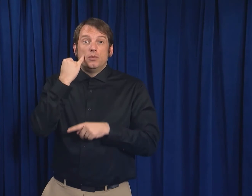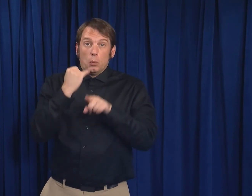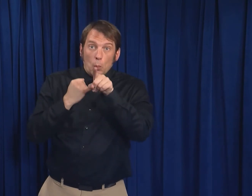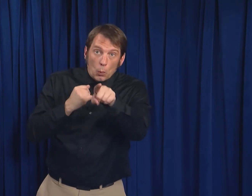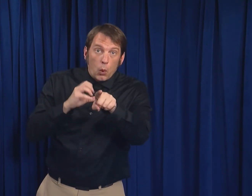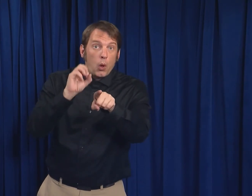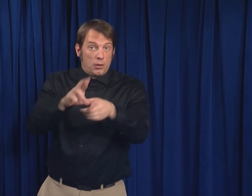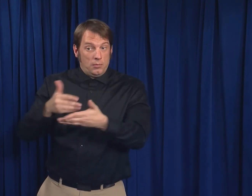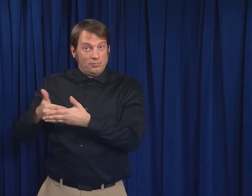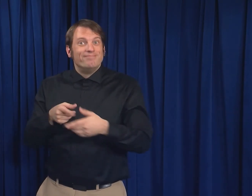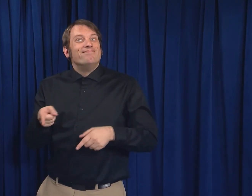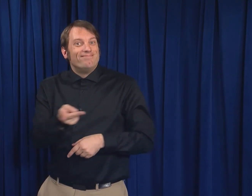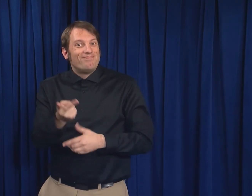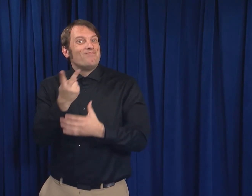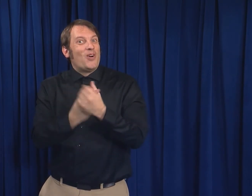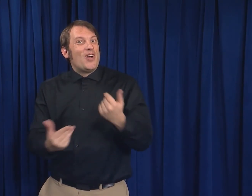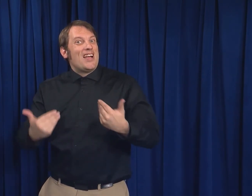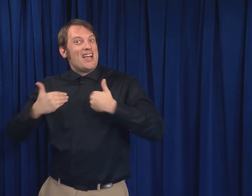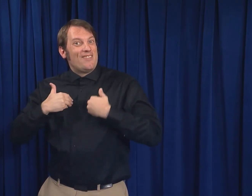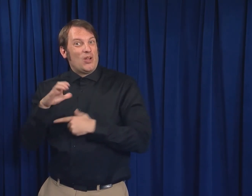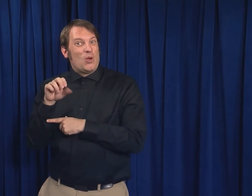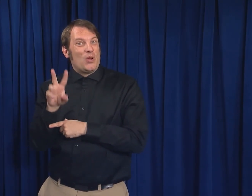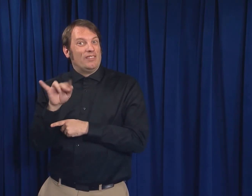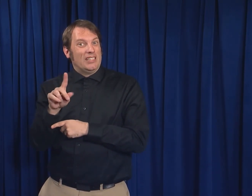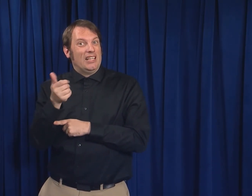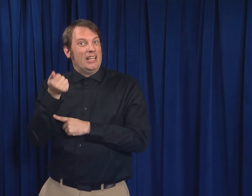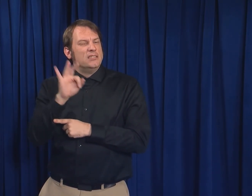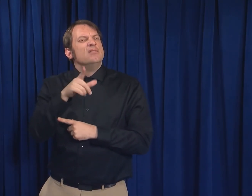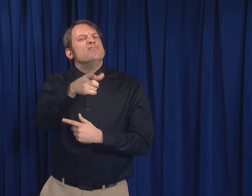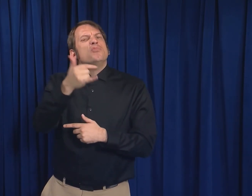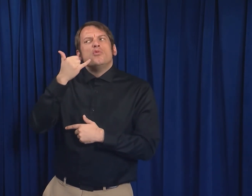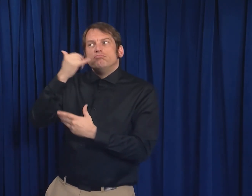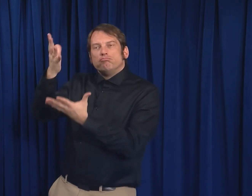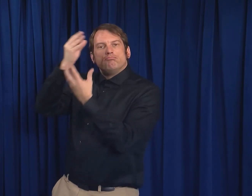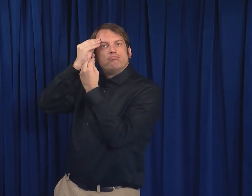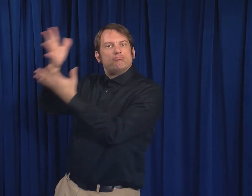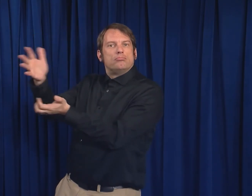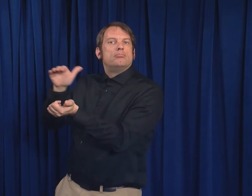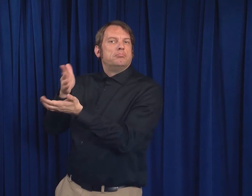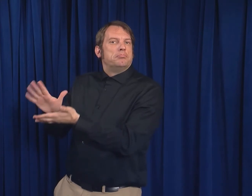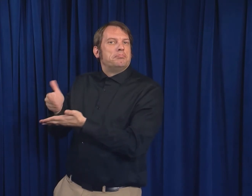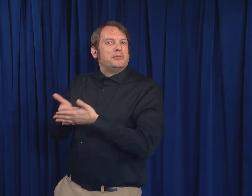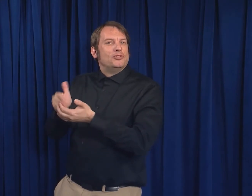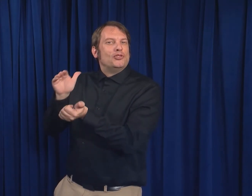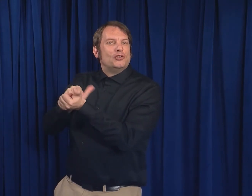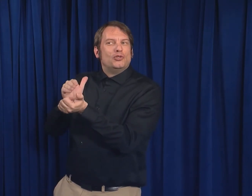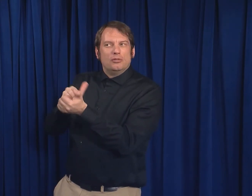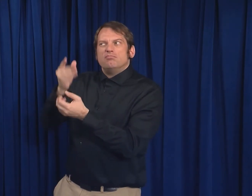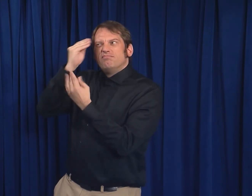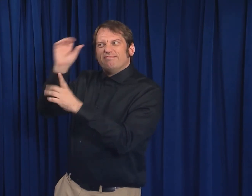If you or your baby have COVID-19, call and notify your baby's healthcare provider